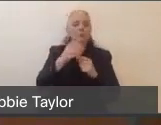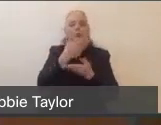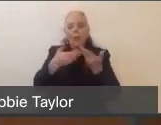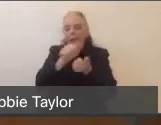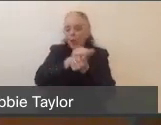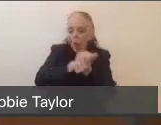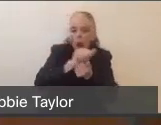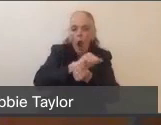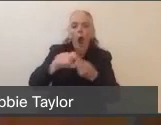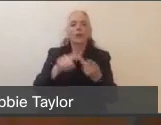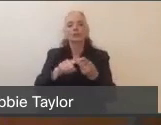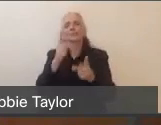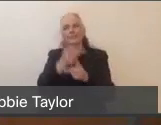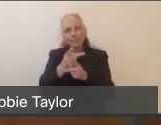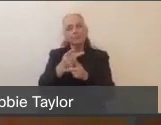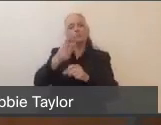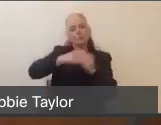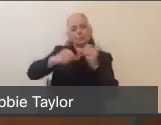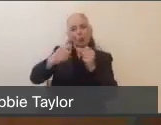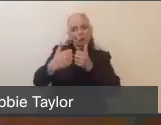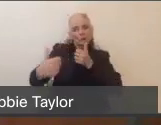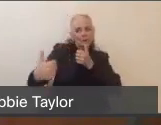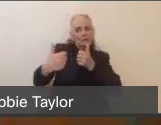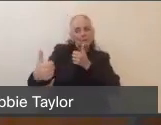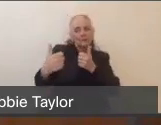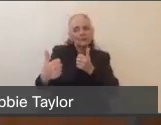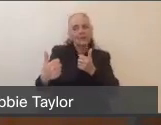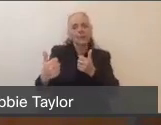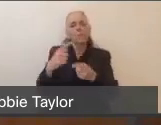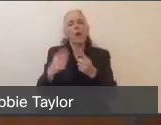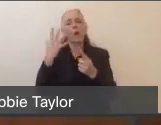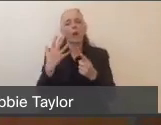as businesses, we follow the practices. So we're just going to have to continue